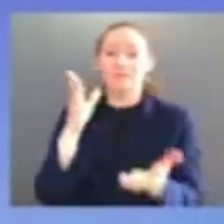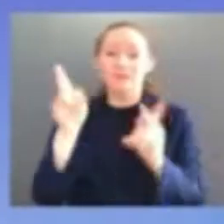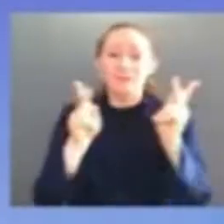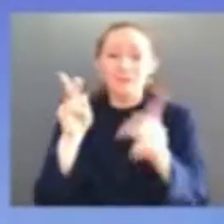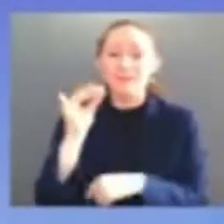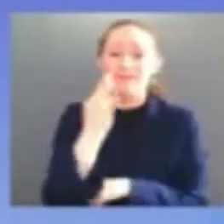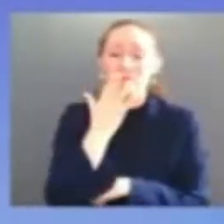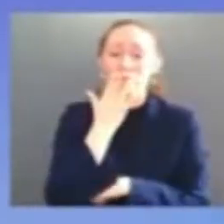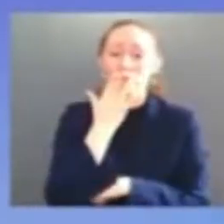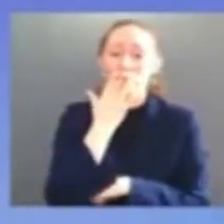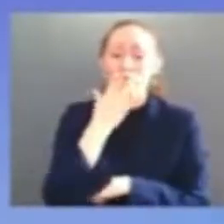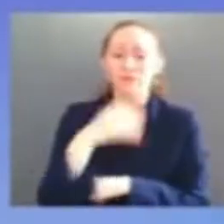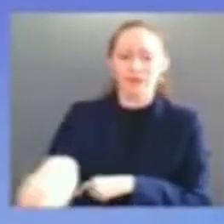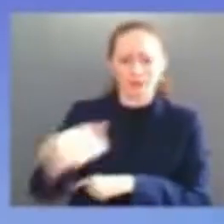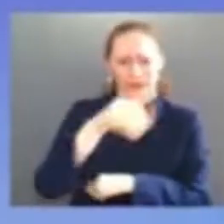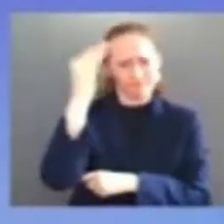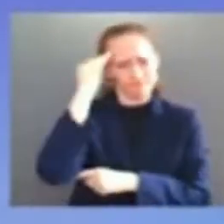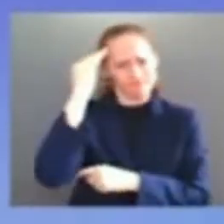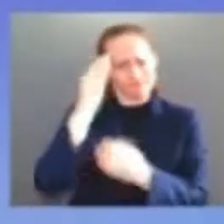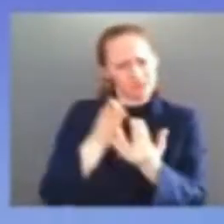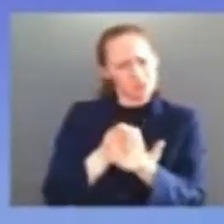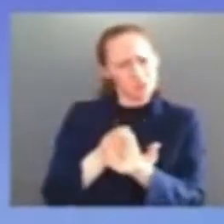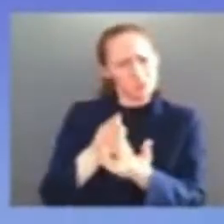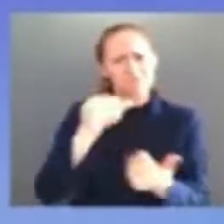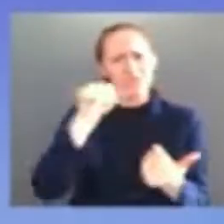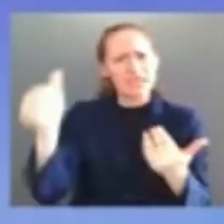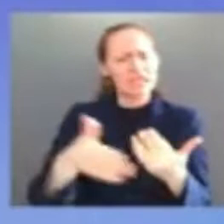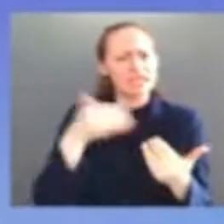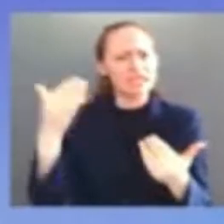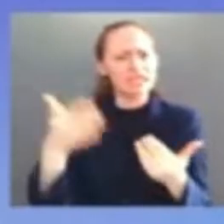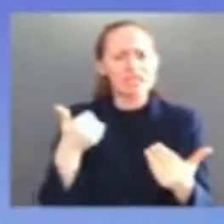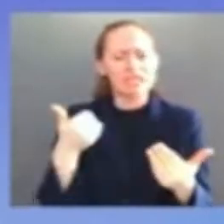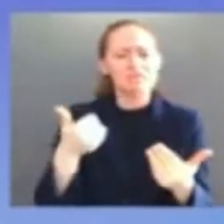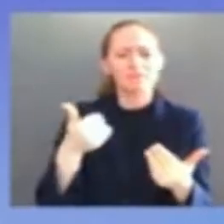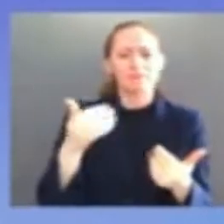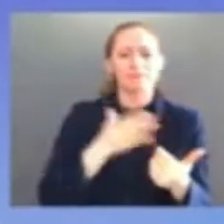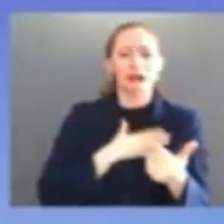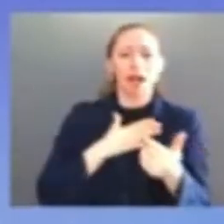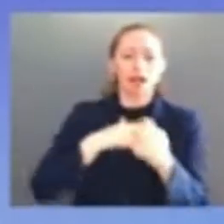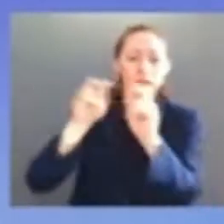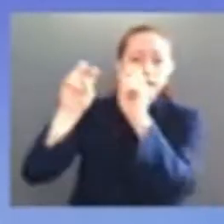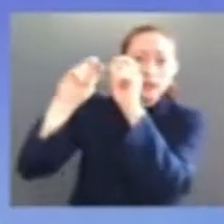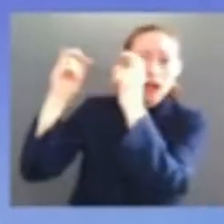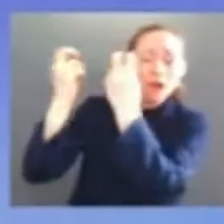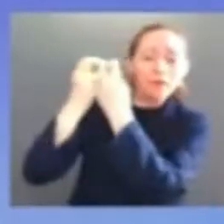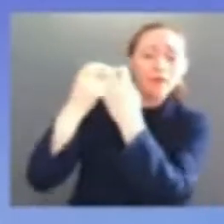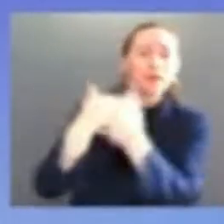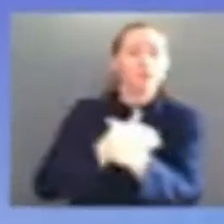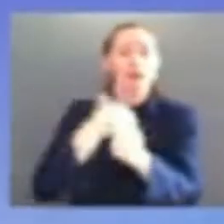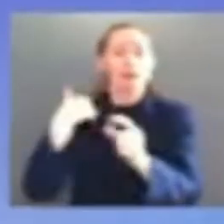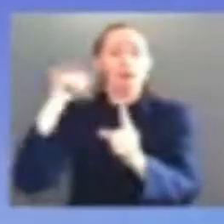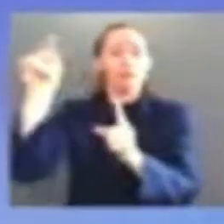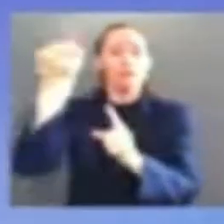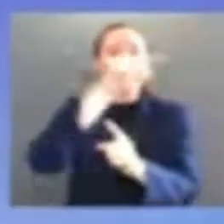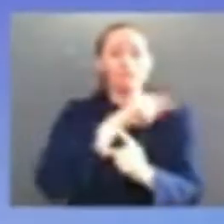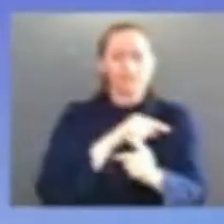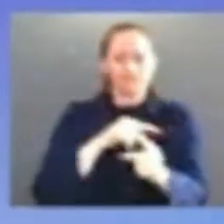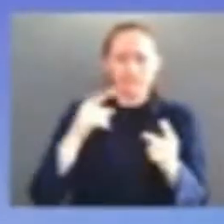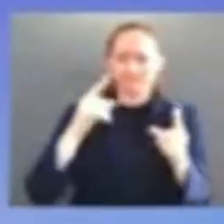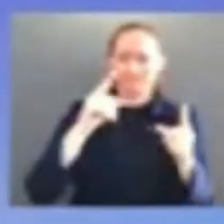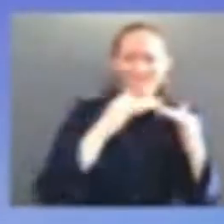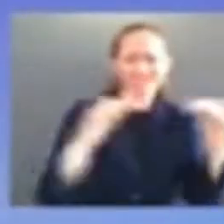women of color women that represent every sector of the community and it matters and you stood